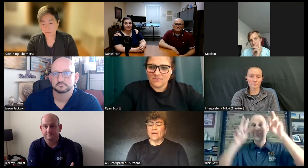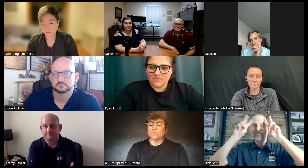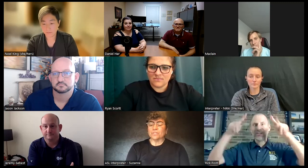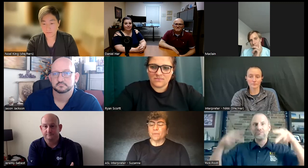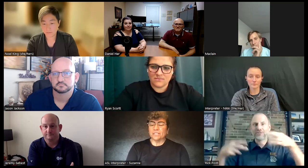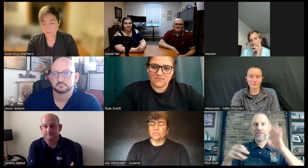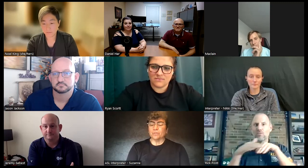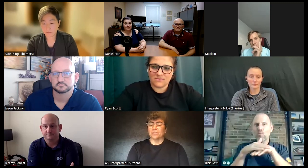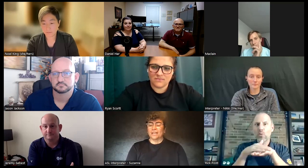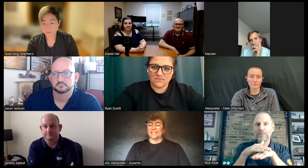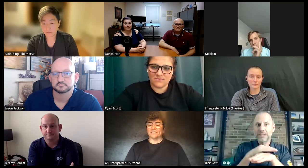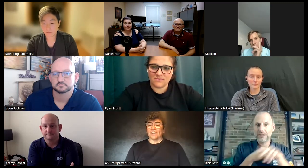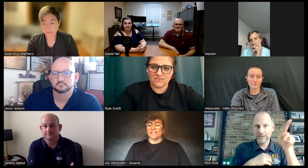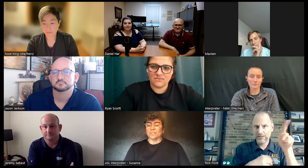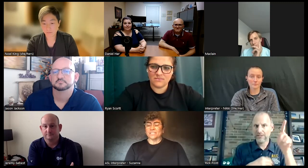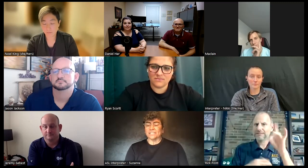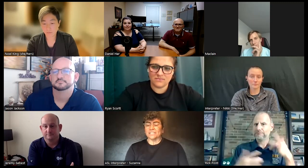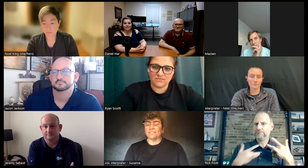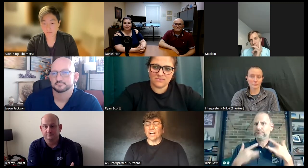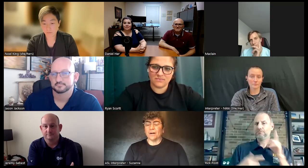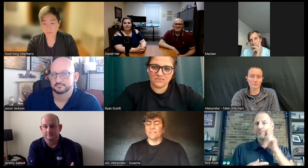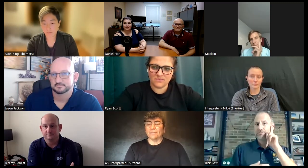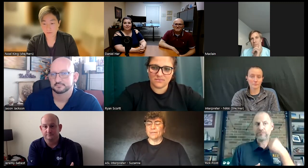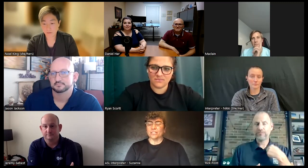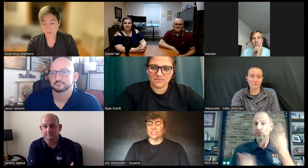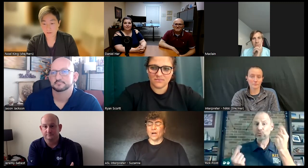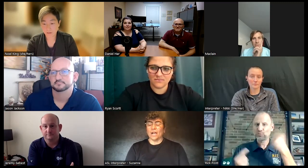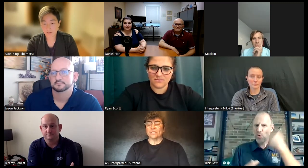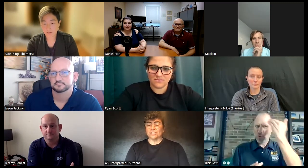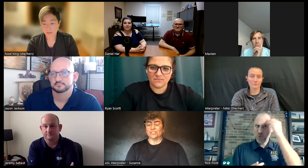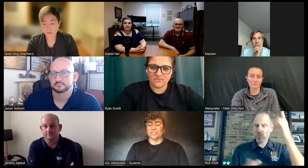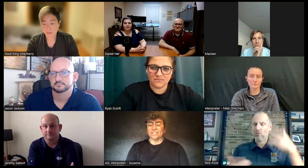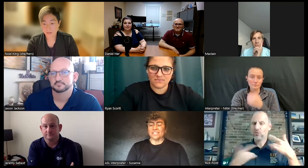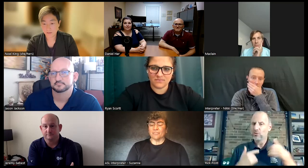I was responsible as the vice president of admission so I was concerned as a